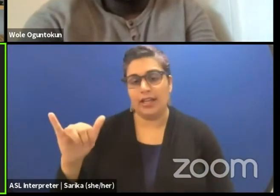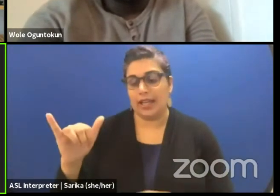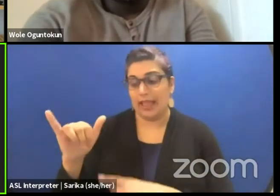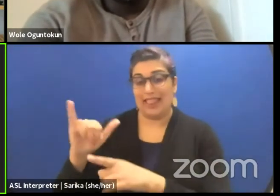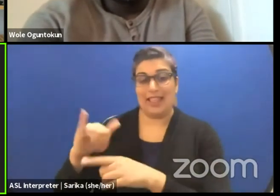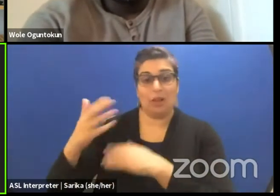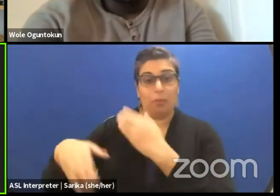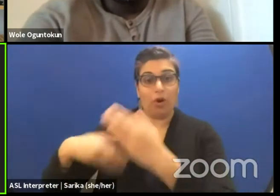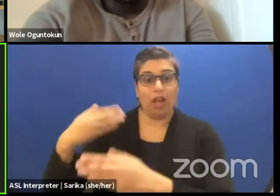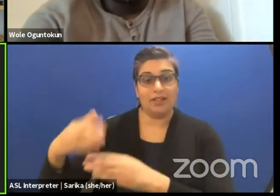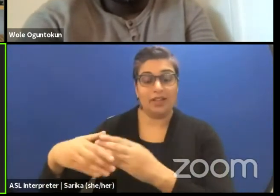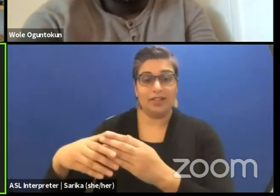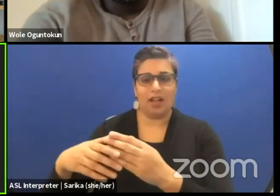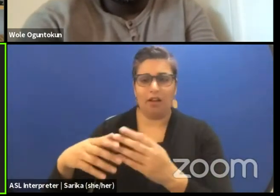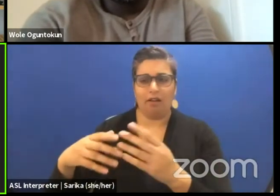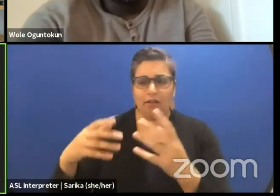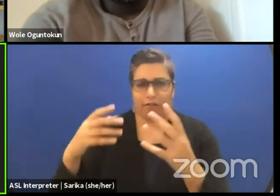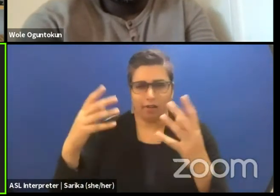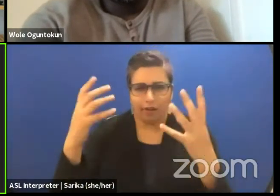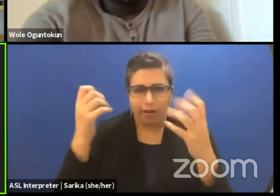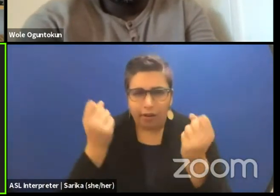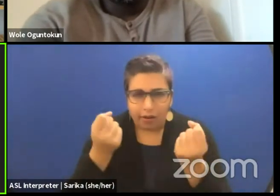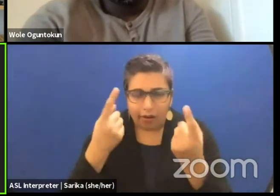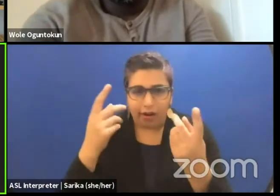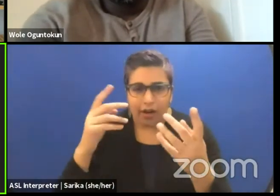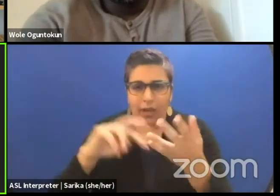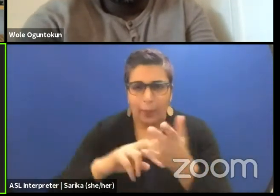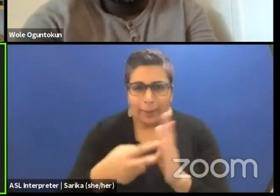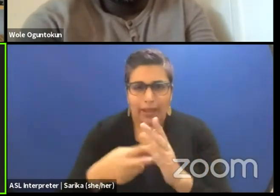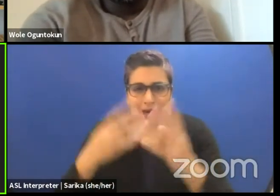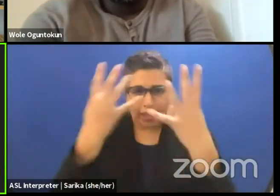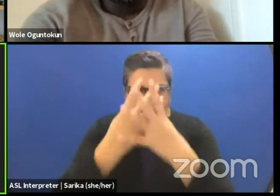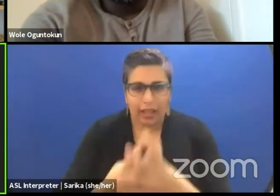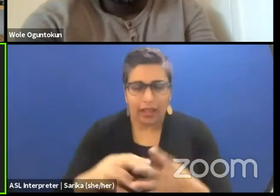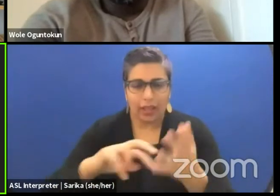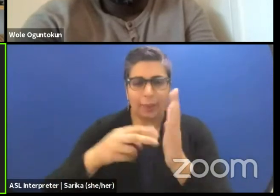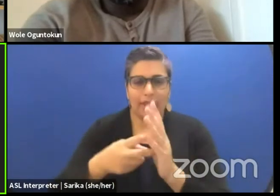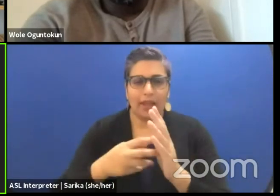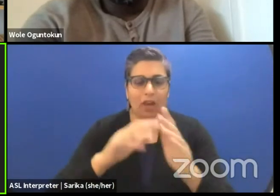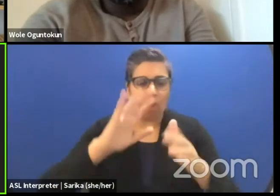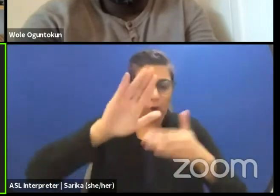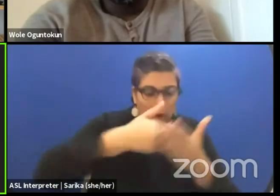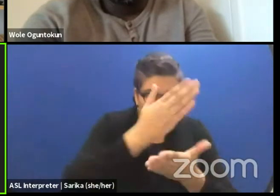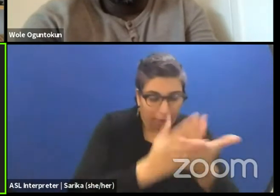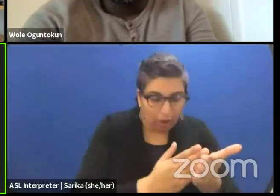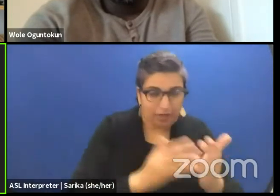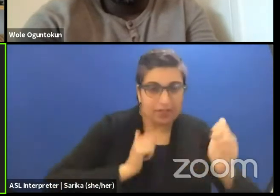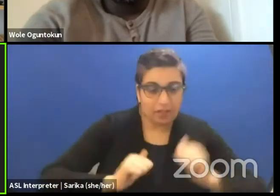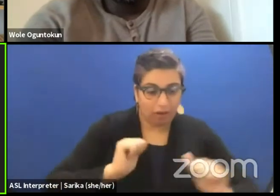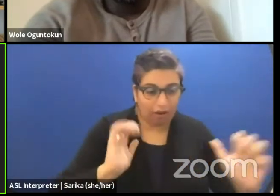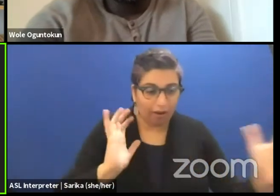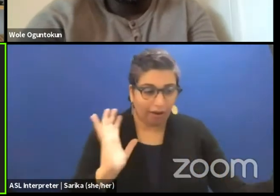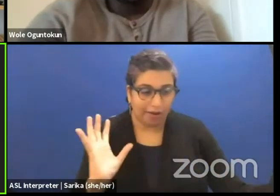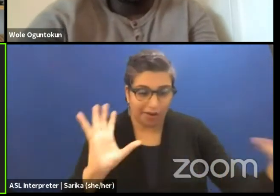and making sure all the different aspects of the production are in conversation with one another, allowing this meaning that we are trying to work with